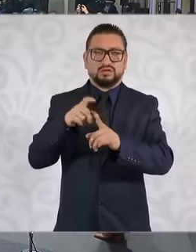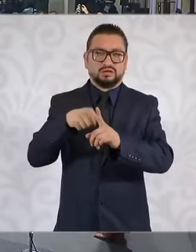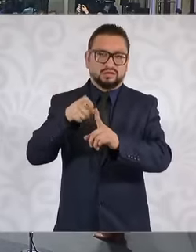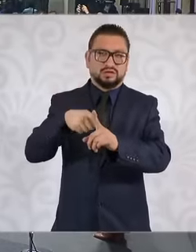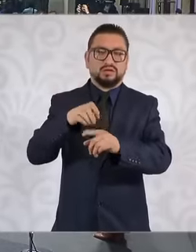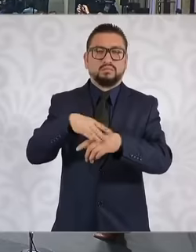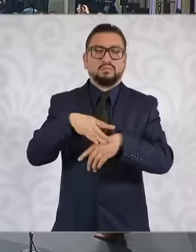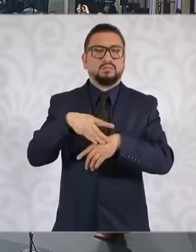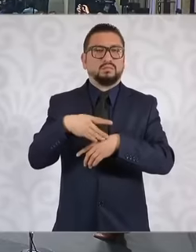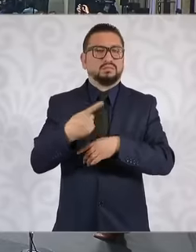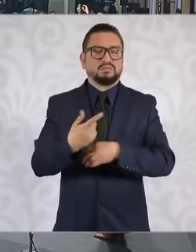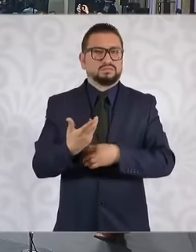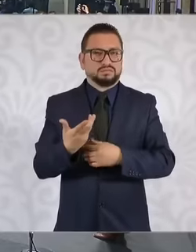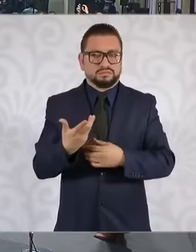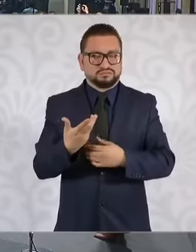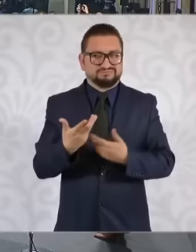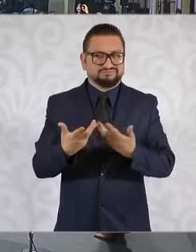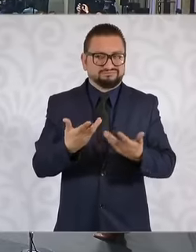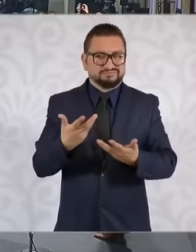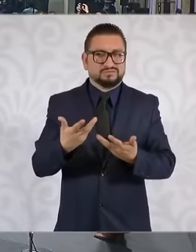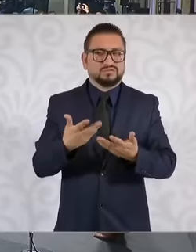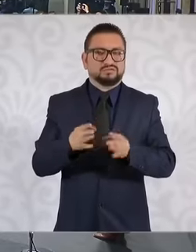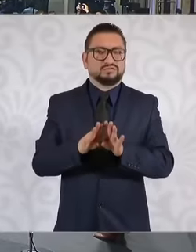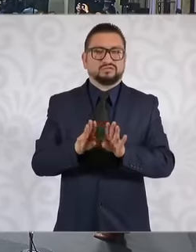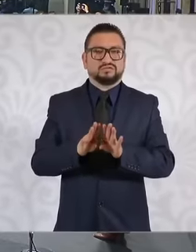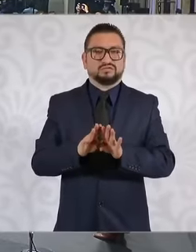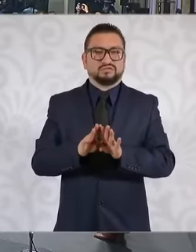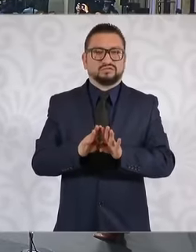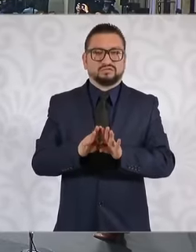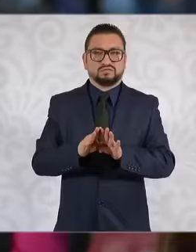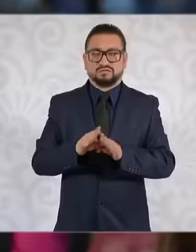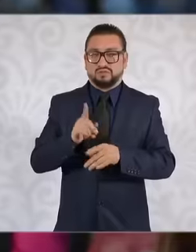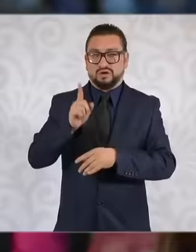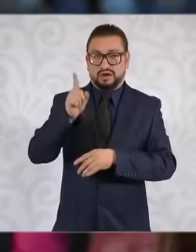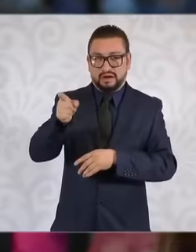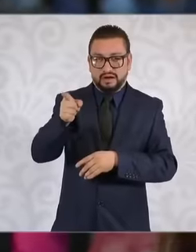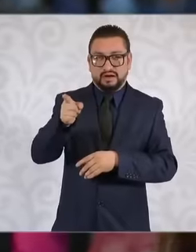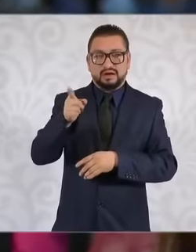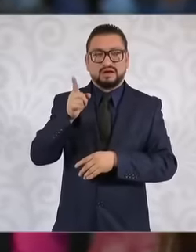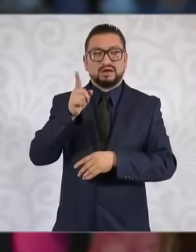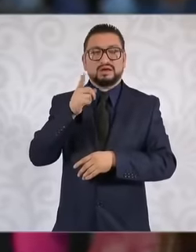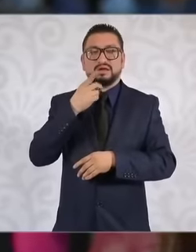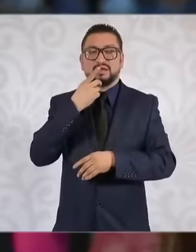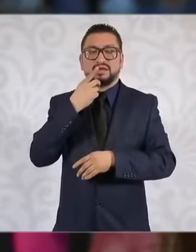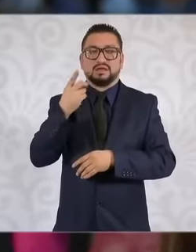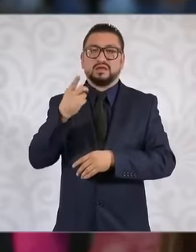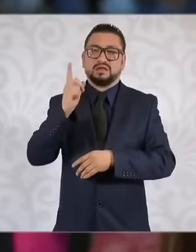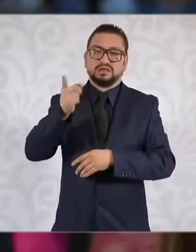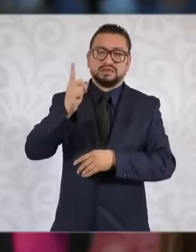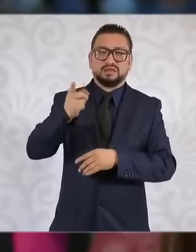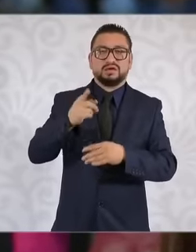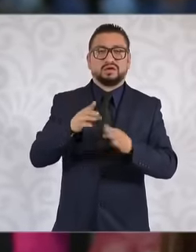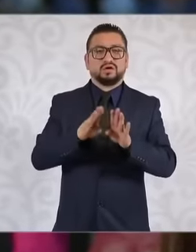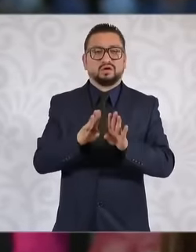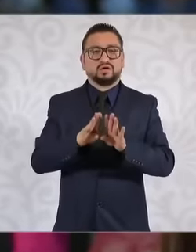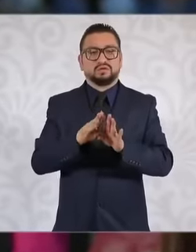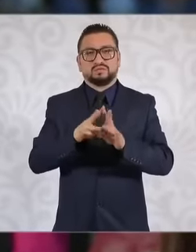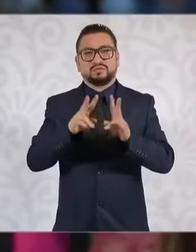well, let's say they accused her of some issues of precisely not being totally